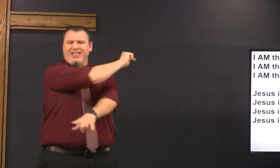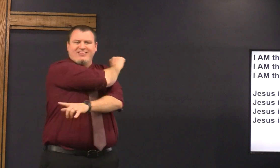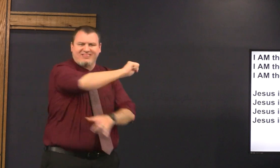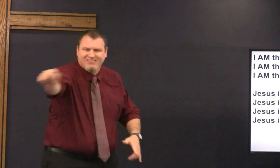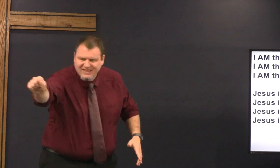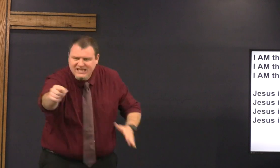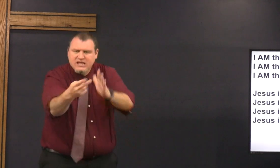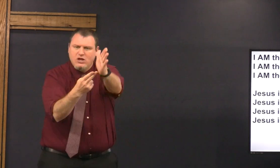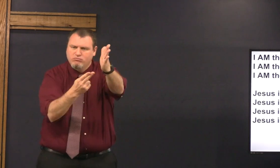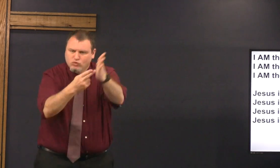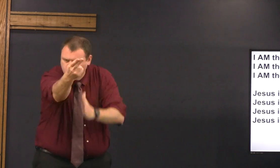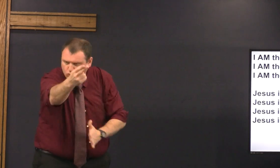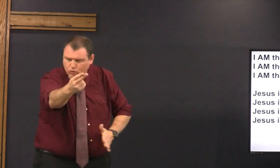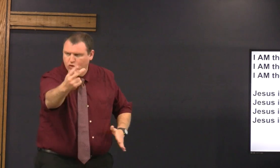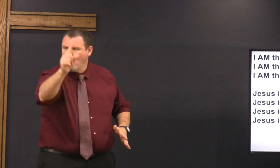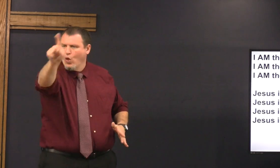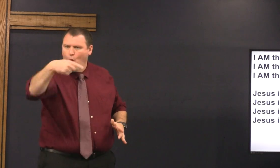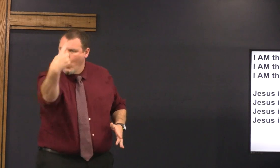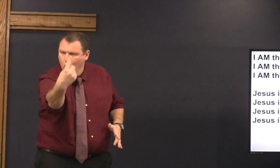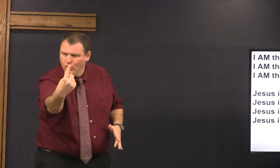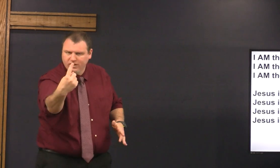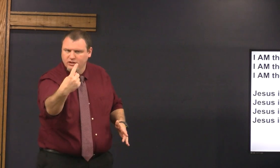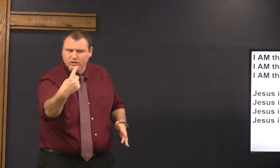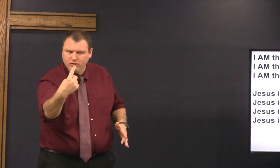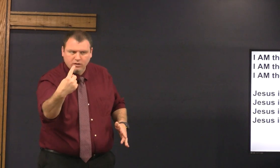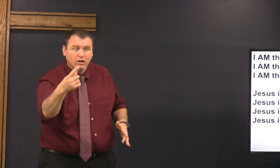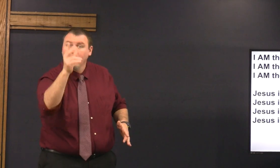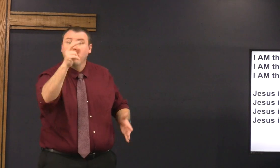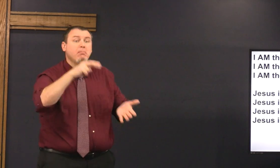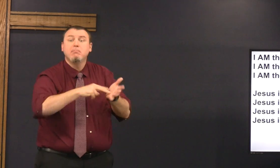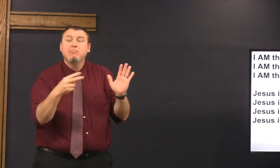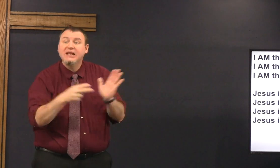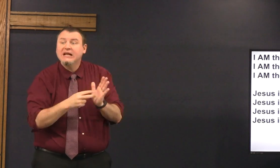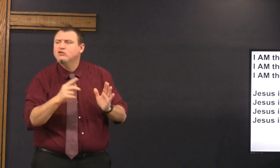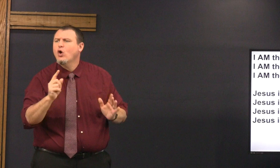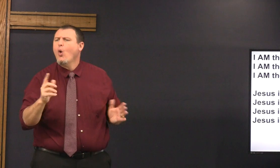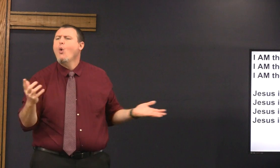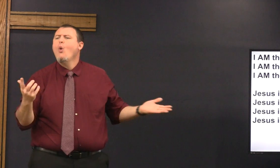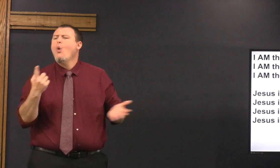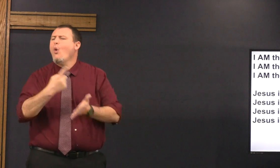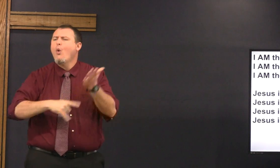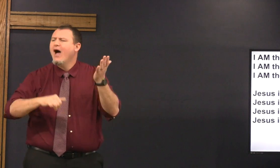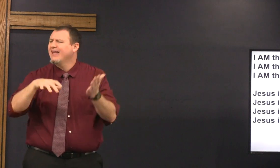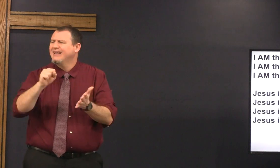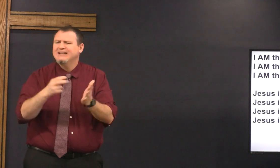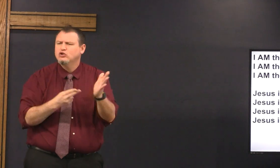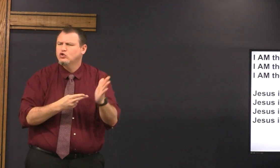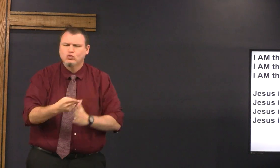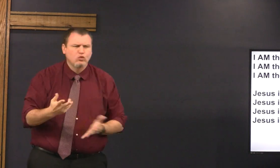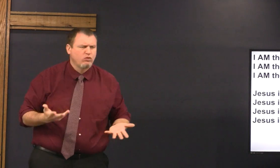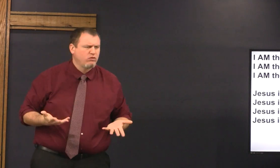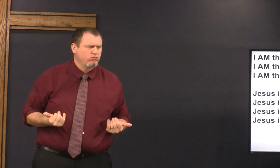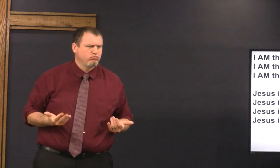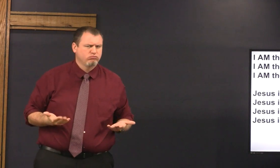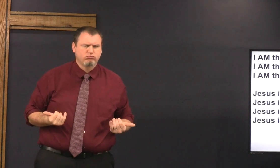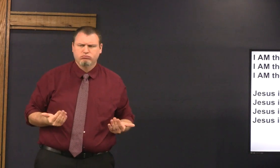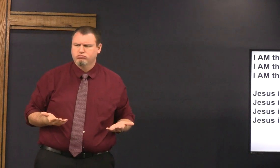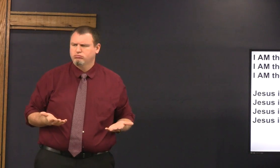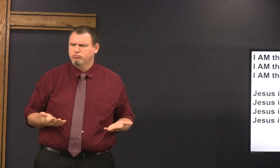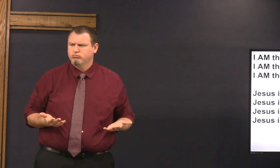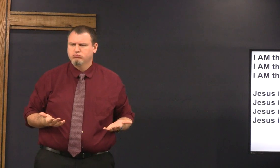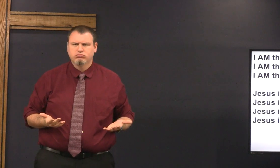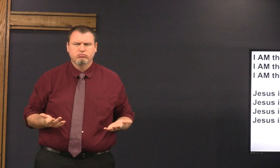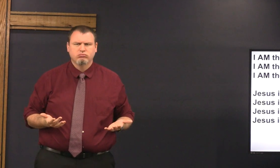I am the truth the only one that means what is truth